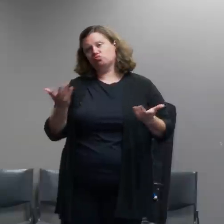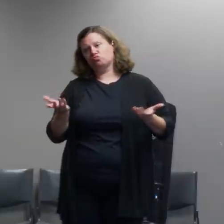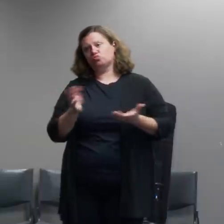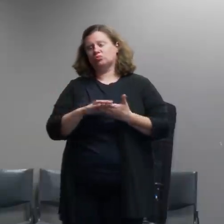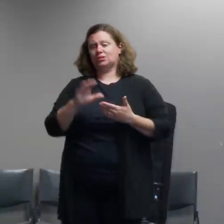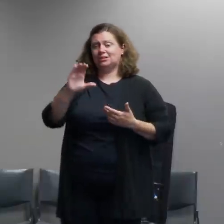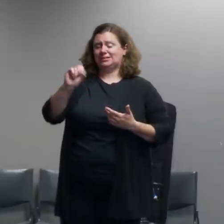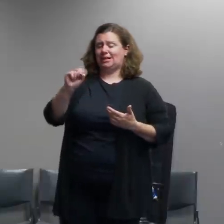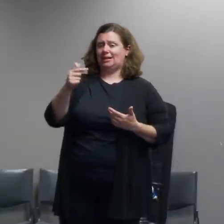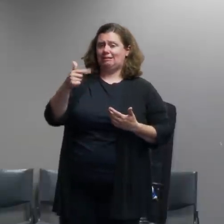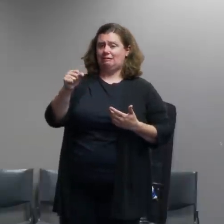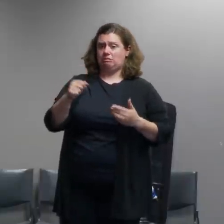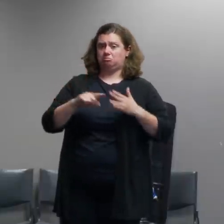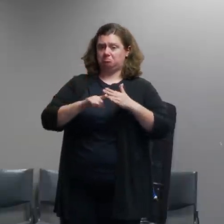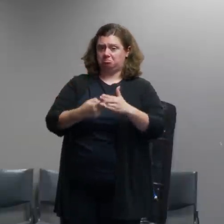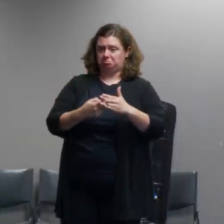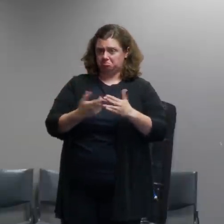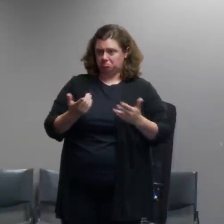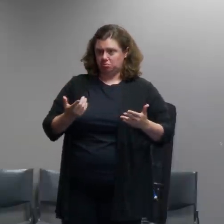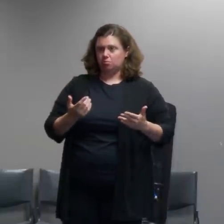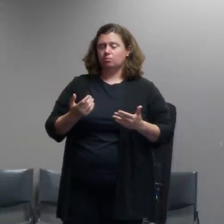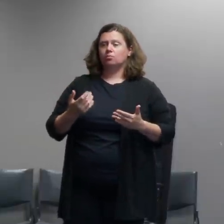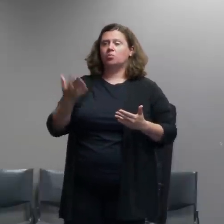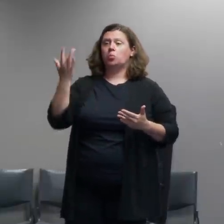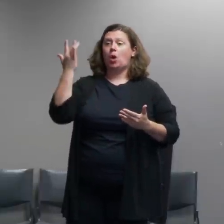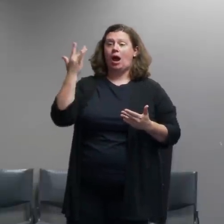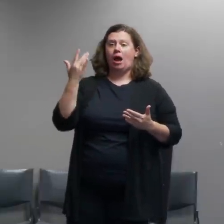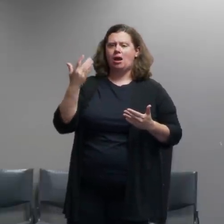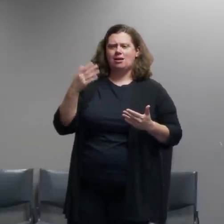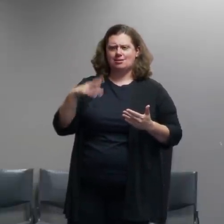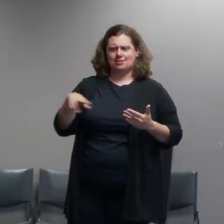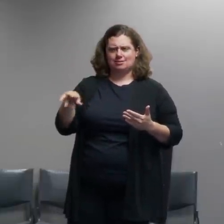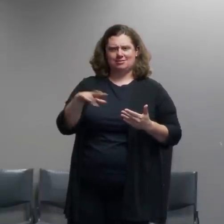is because we're encountering really sustained